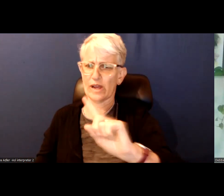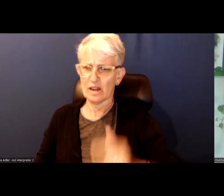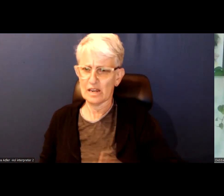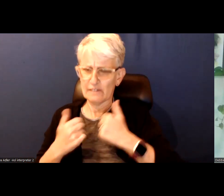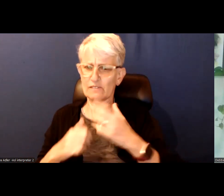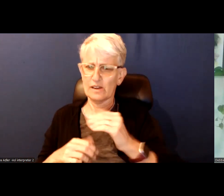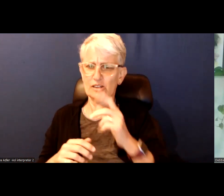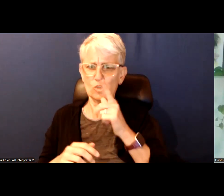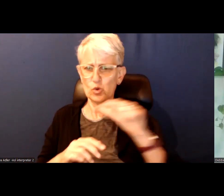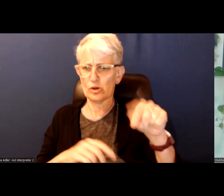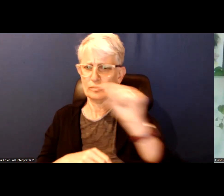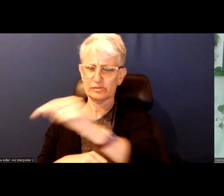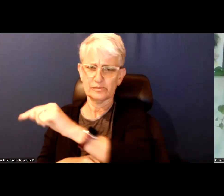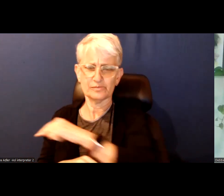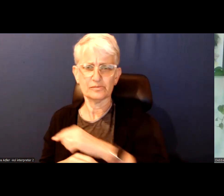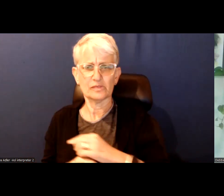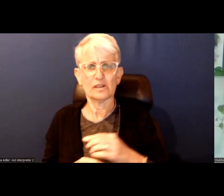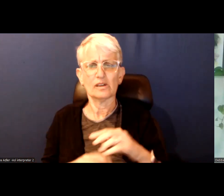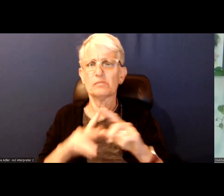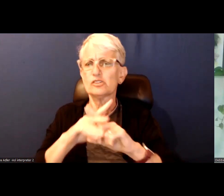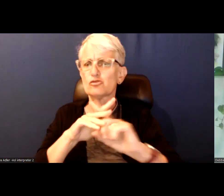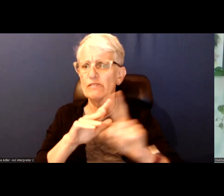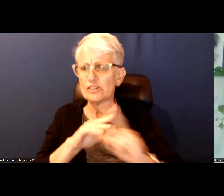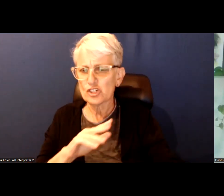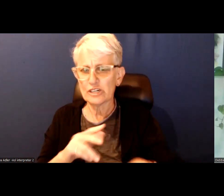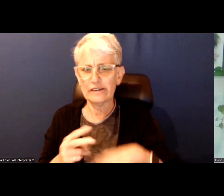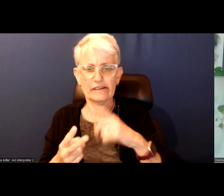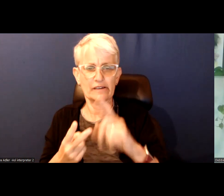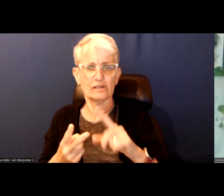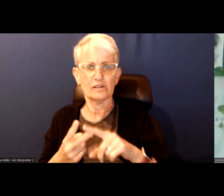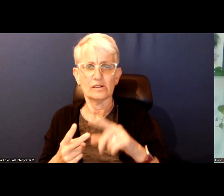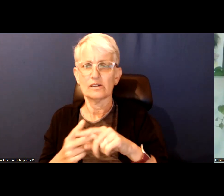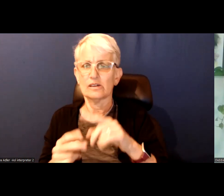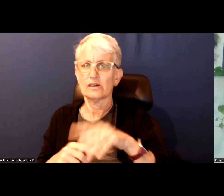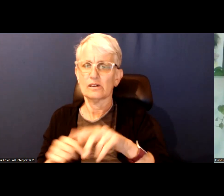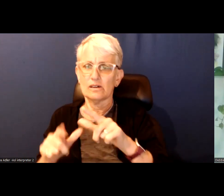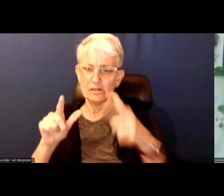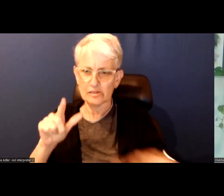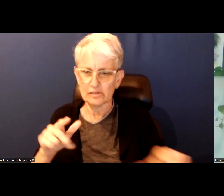I am talking about refugee agreements and Queer, folk I'm talking about a mayor that